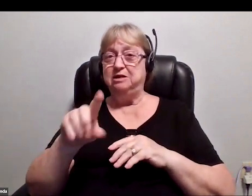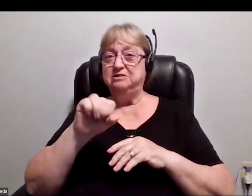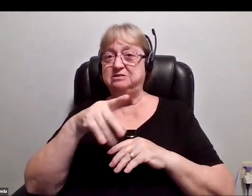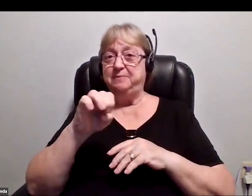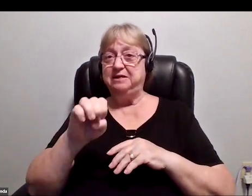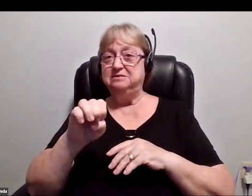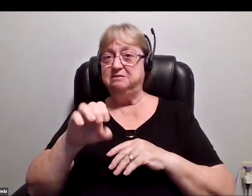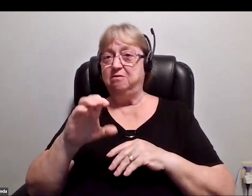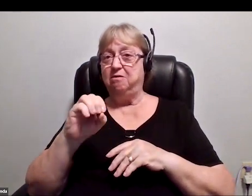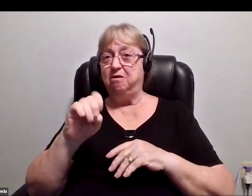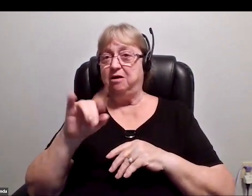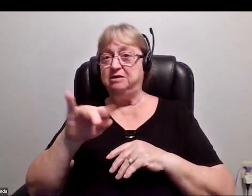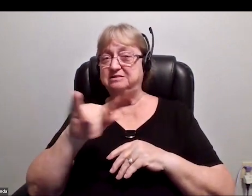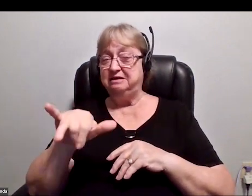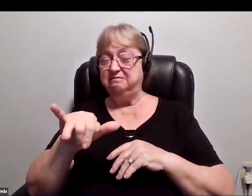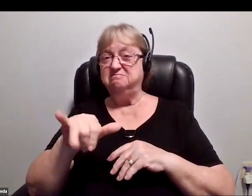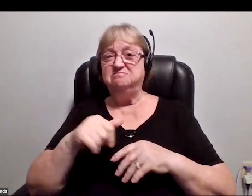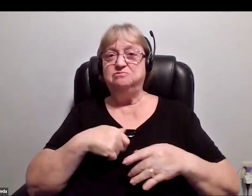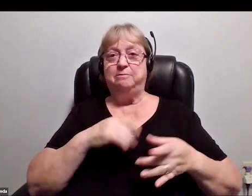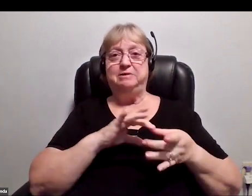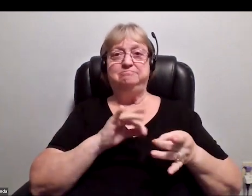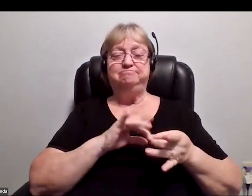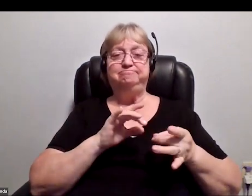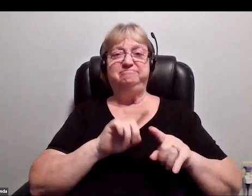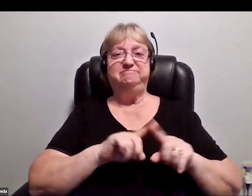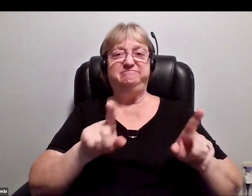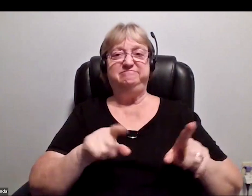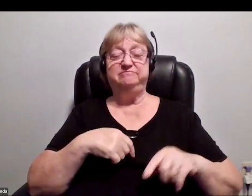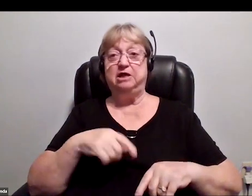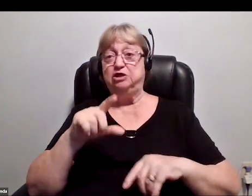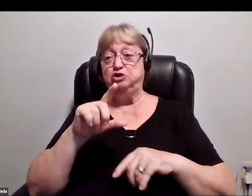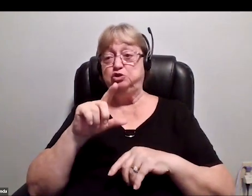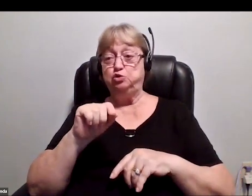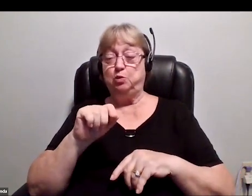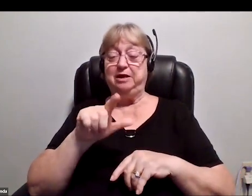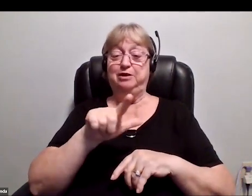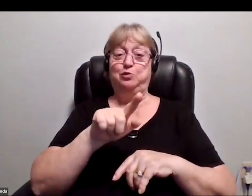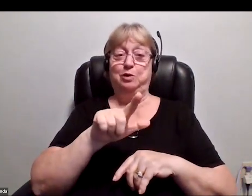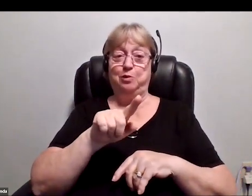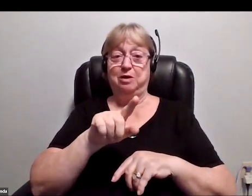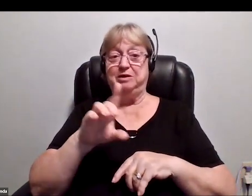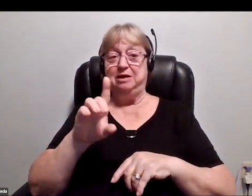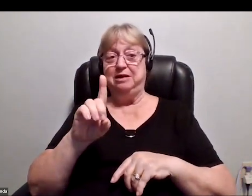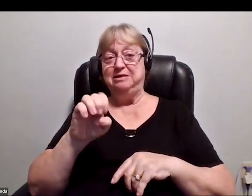which was 20 years late on schedule, the 2021, the democratization of space flight.